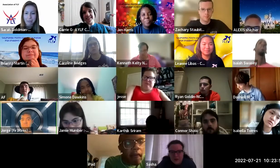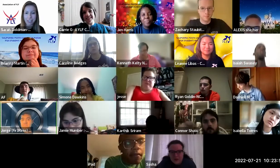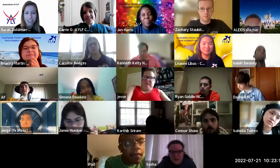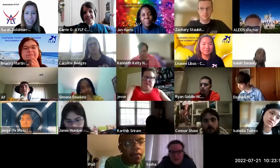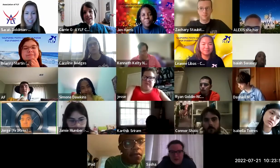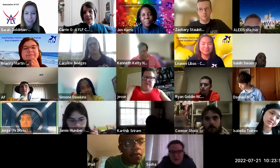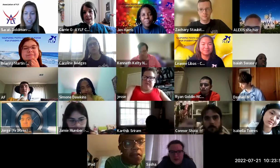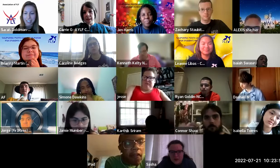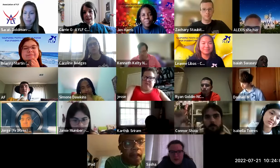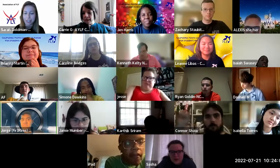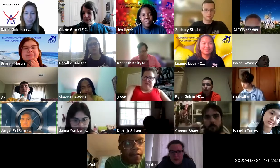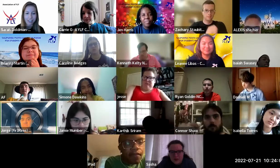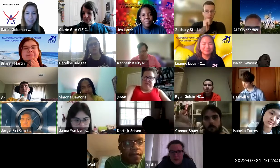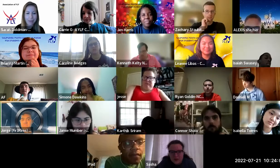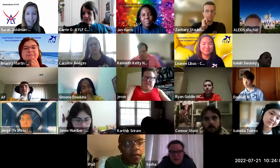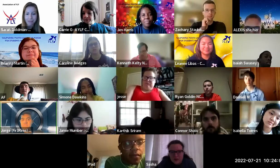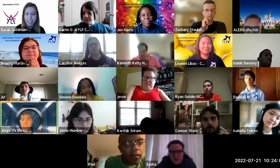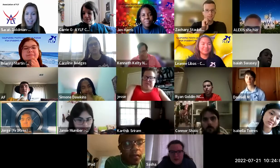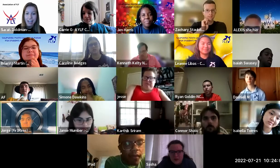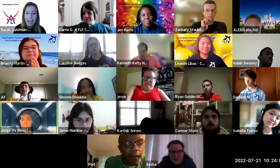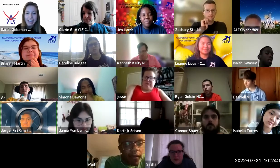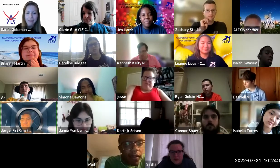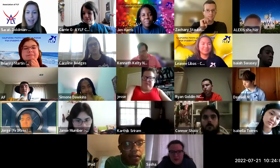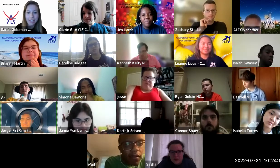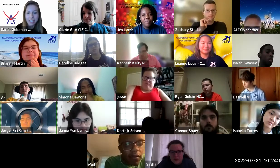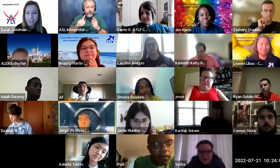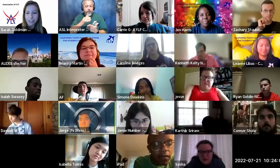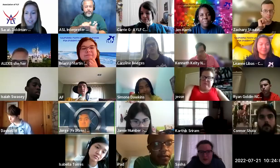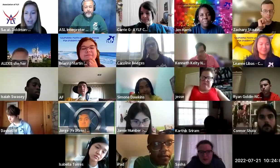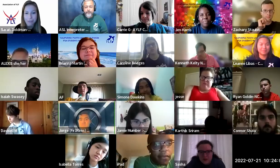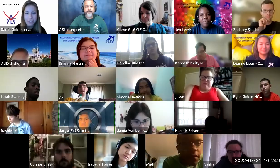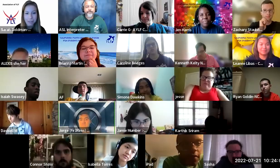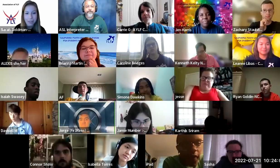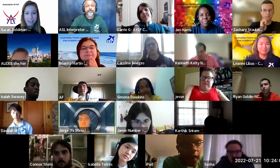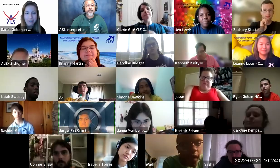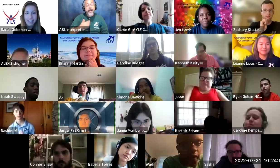appreciate you sharing them with all of our alumni i am happy to introduce our first speaker of the